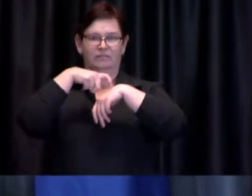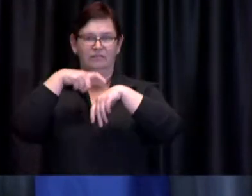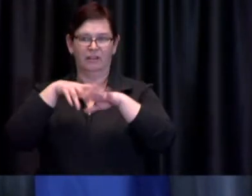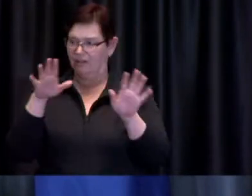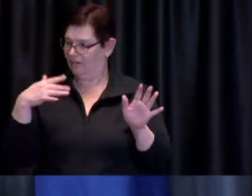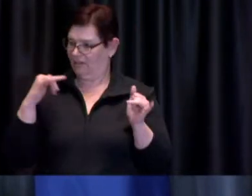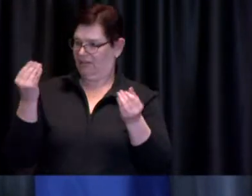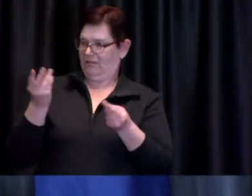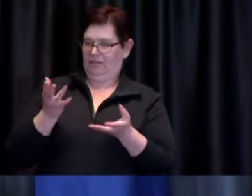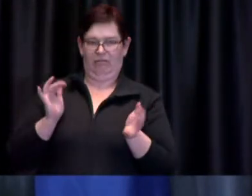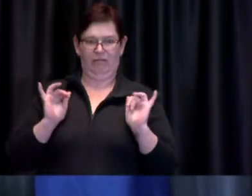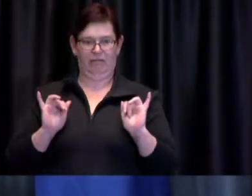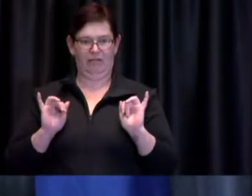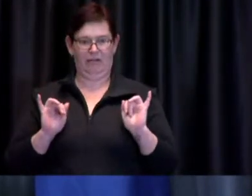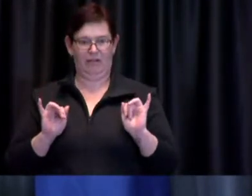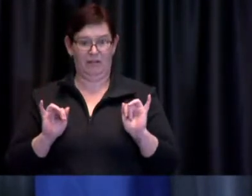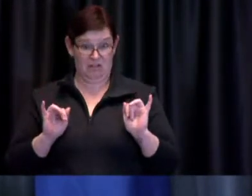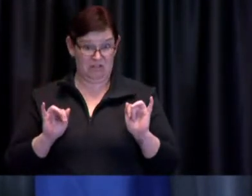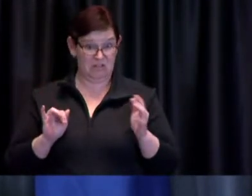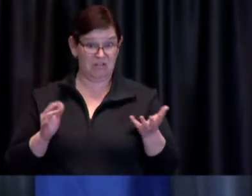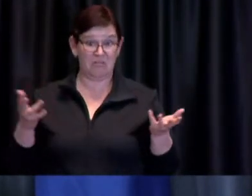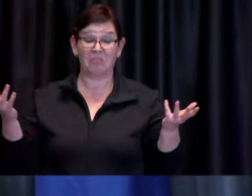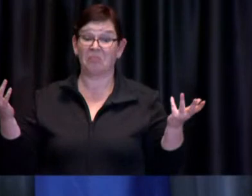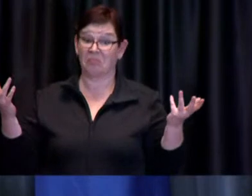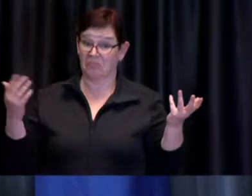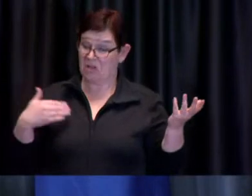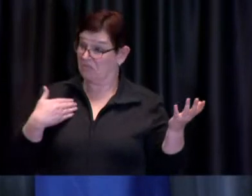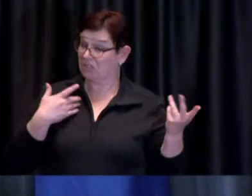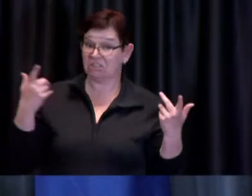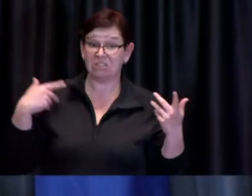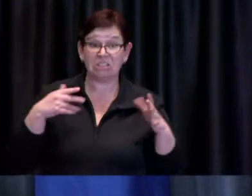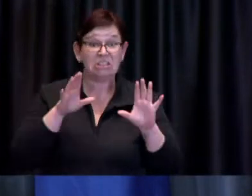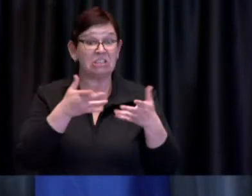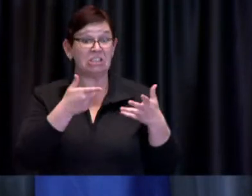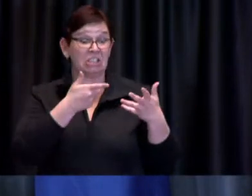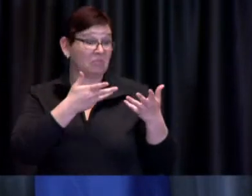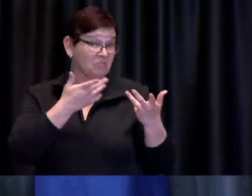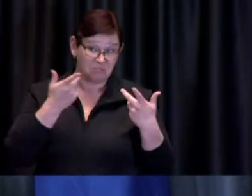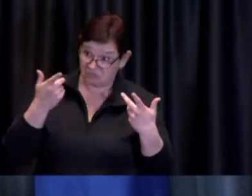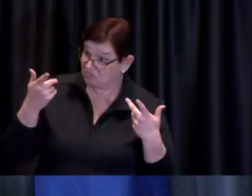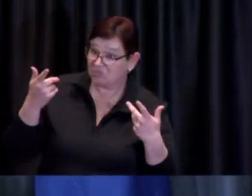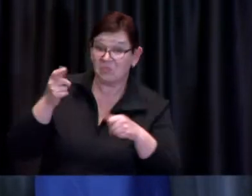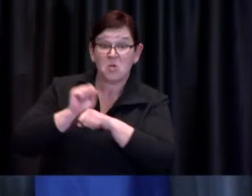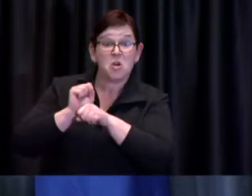happy to have uh our team work with others in enforcement this is a a question I think for